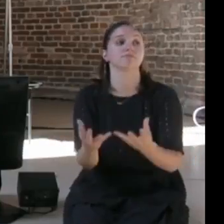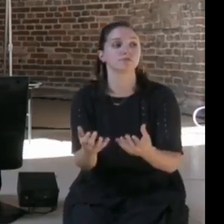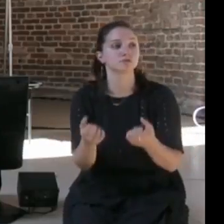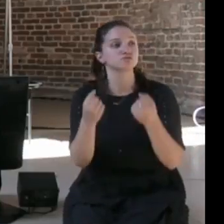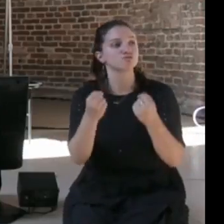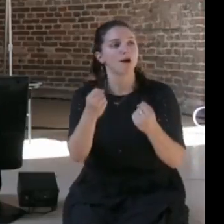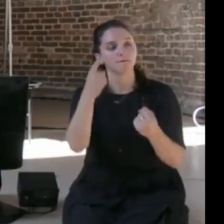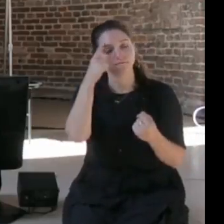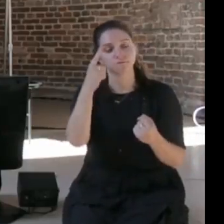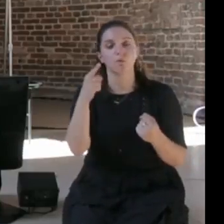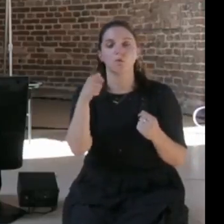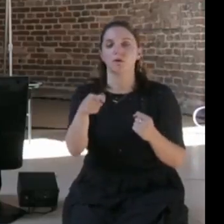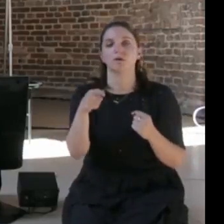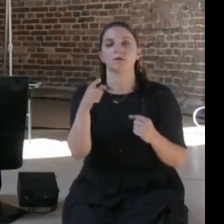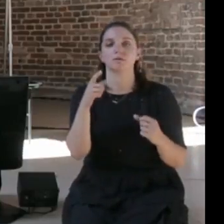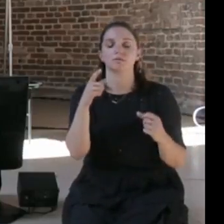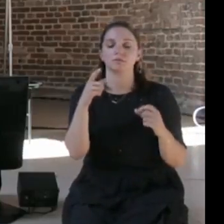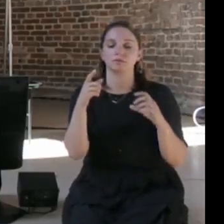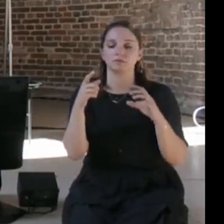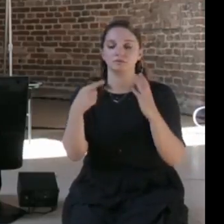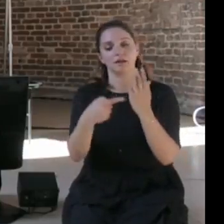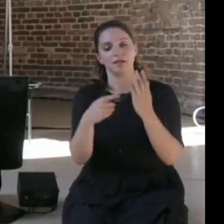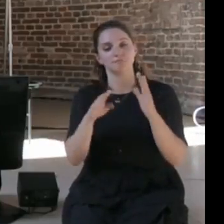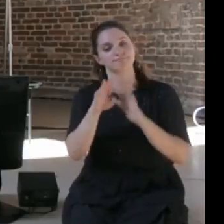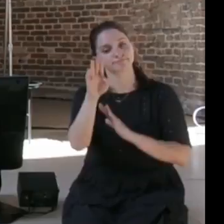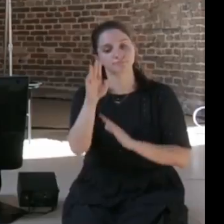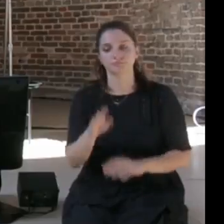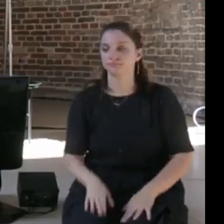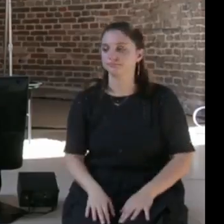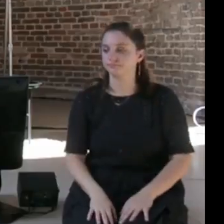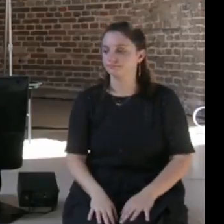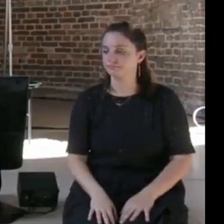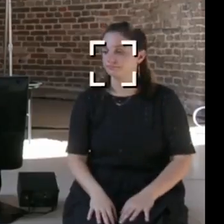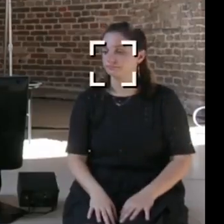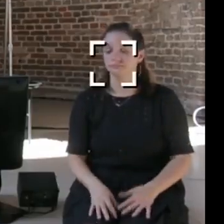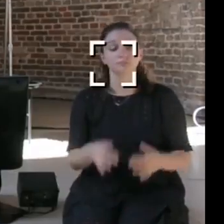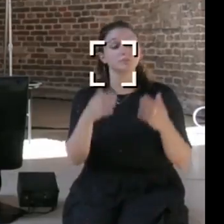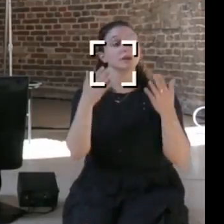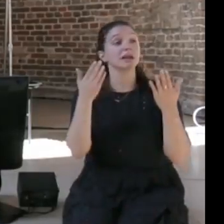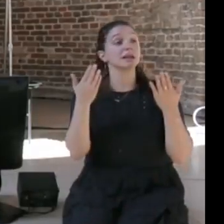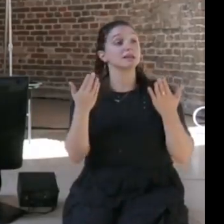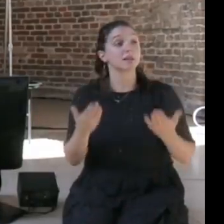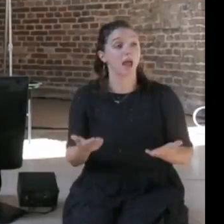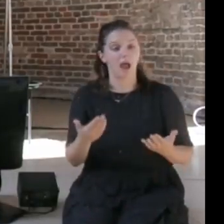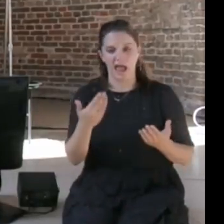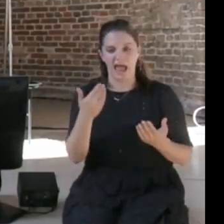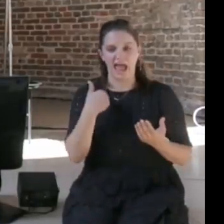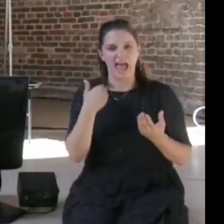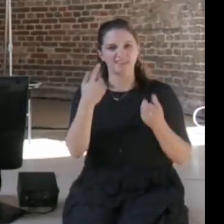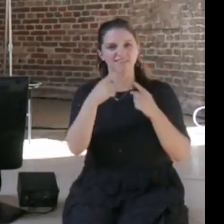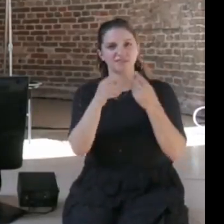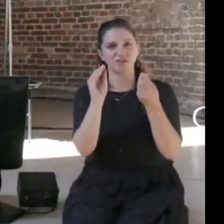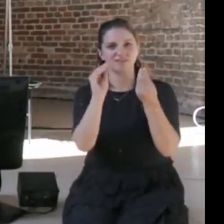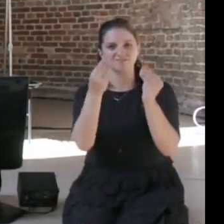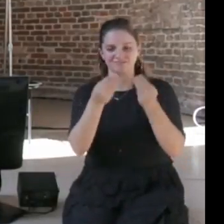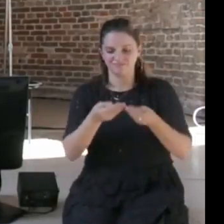into a stage where the material per se is becoming all kinds of things, it's bio, it's